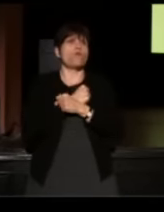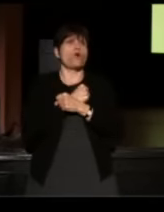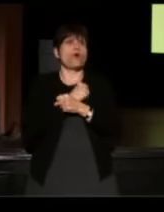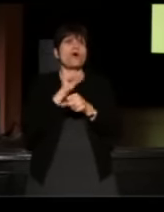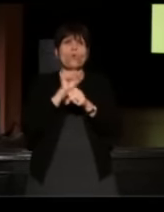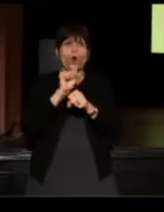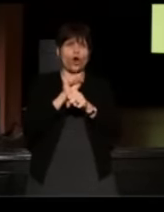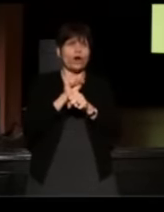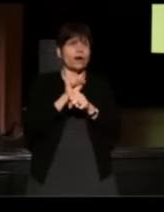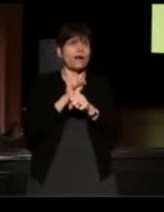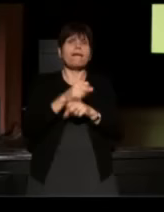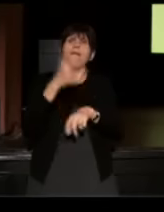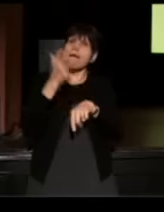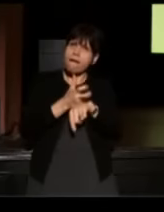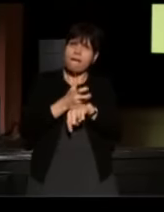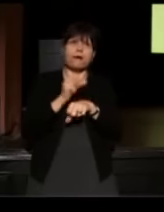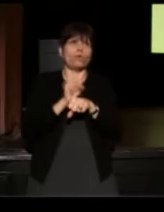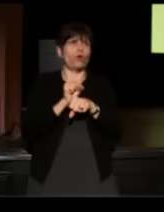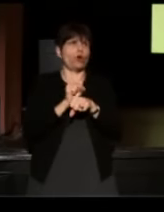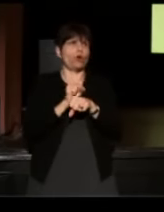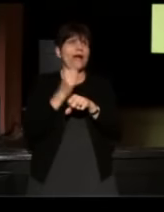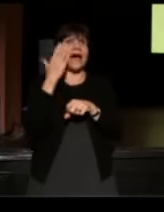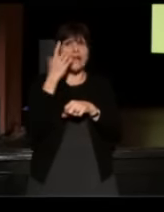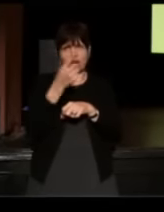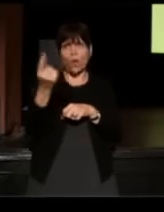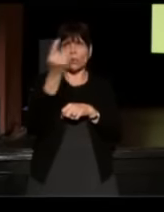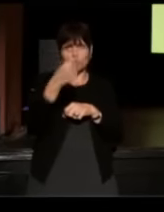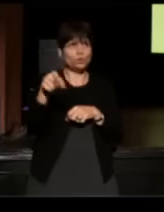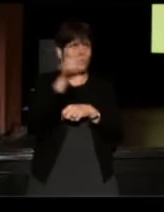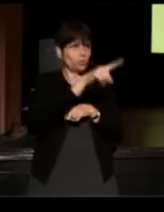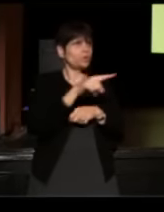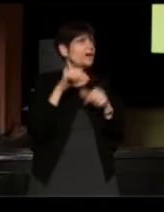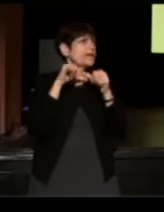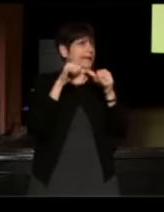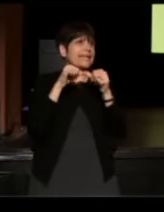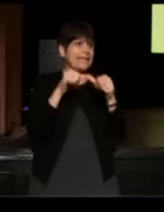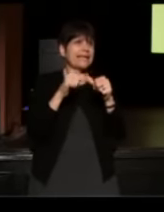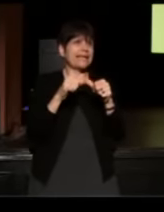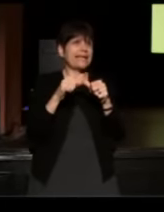That's what you guys do and I know how hard it can be, but you just got to keep pulling yourselves off the mat